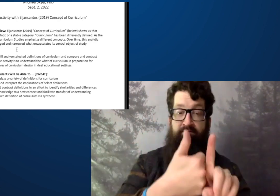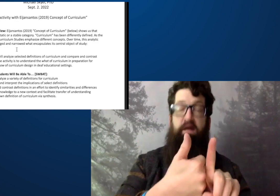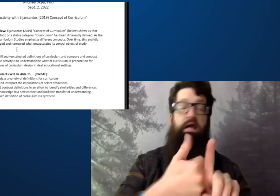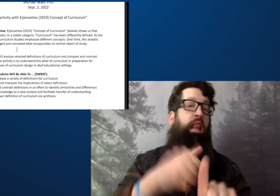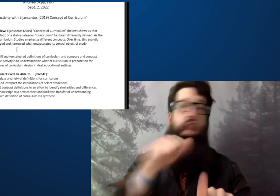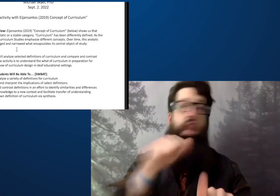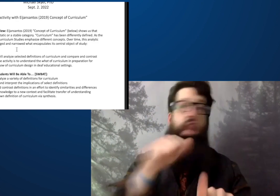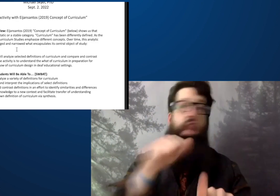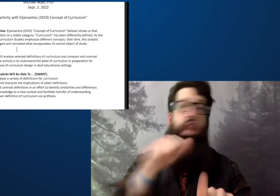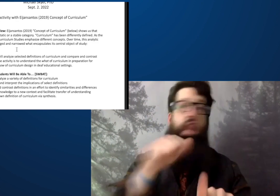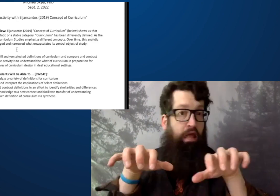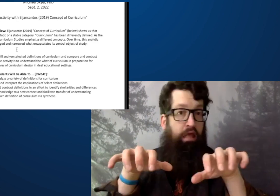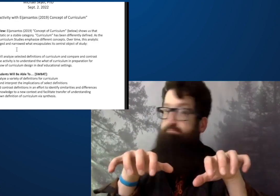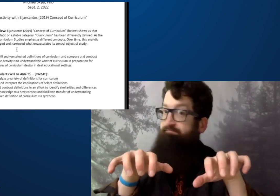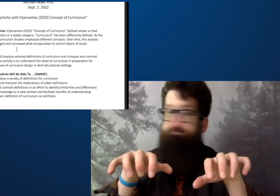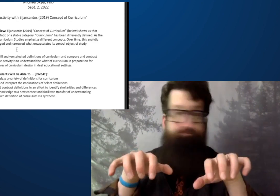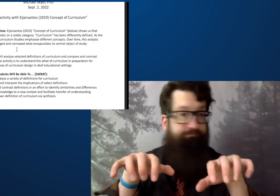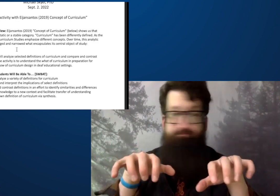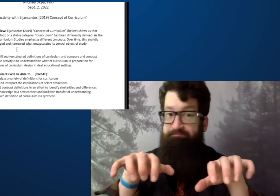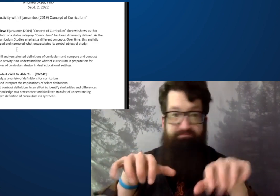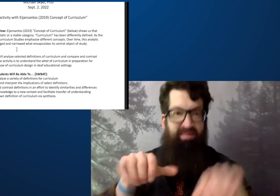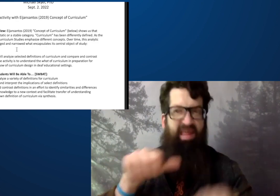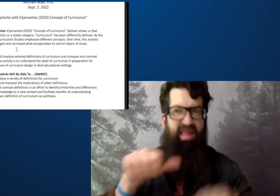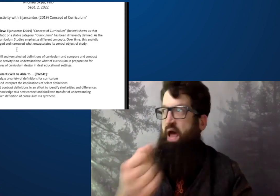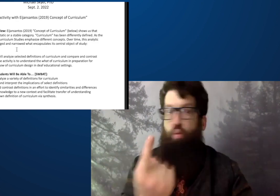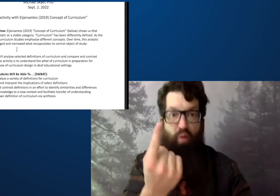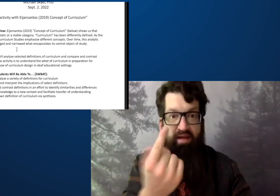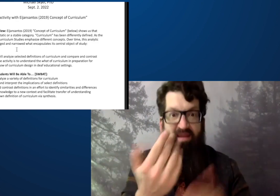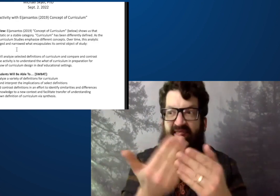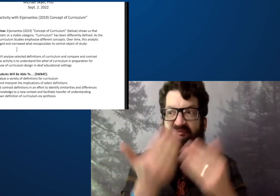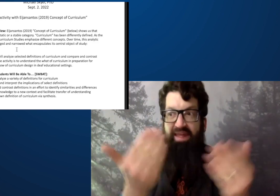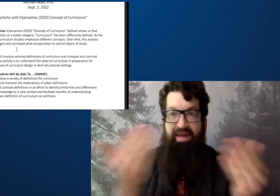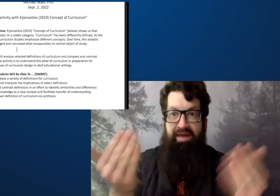Close up, it talks about the different curriculum.